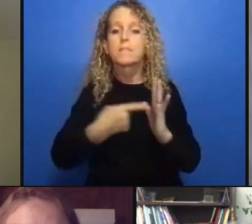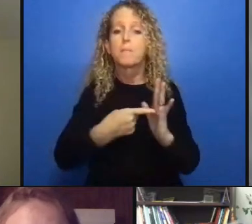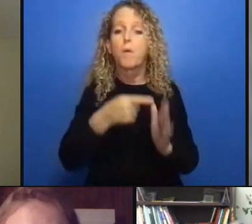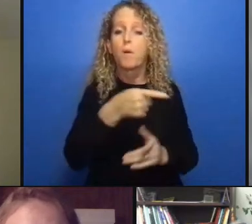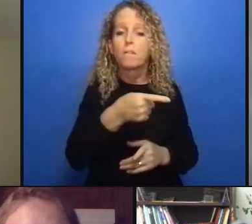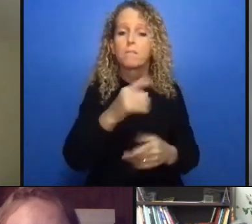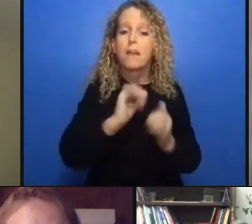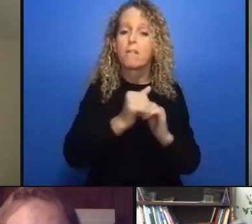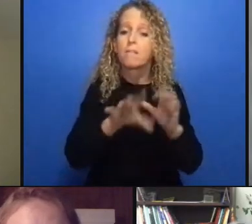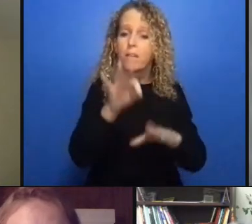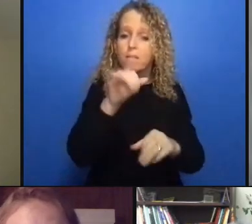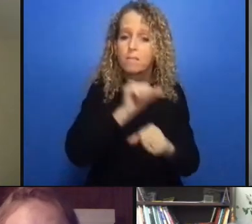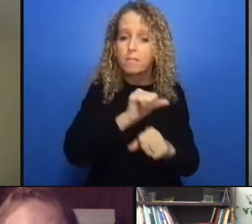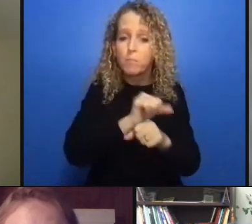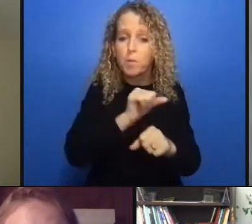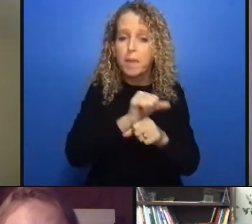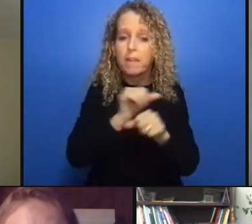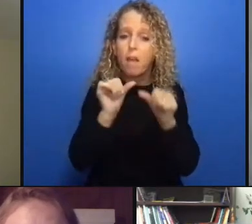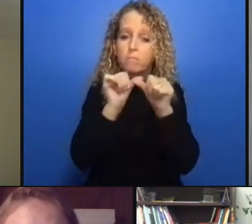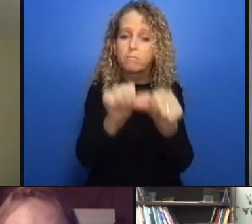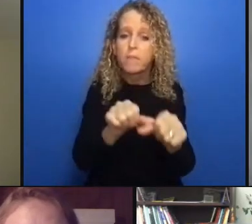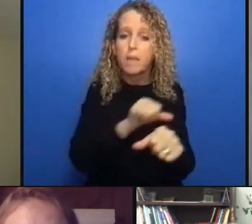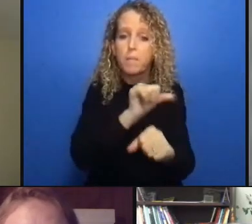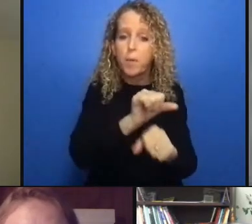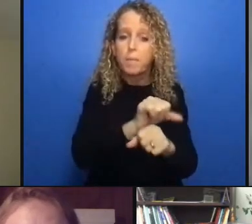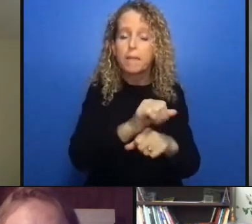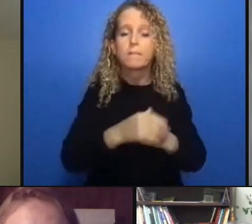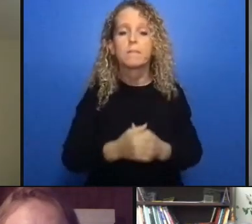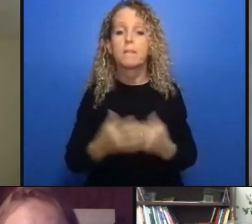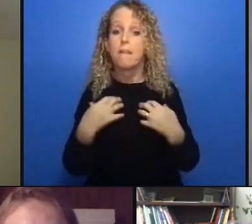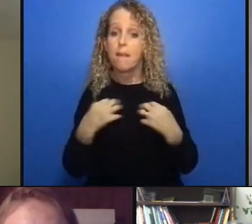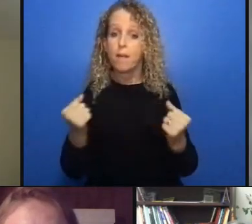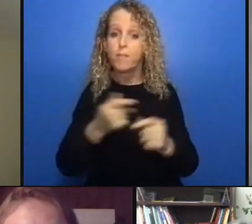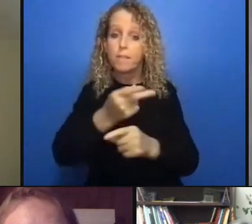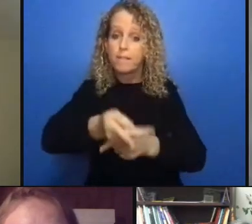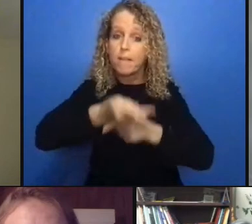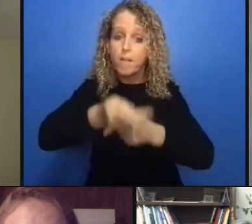problems so i'll just leave it there if others might want to add something to that